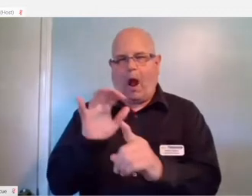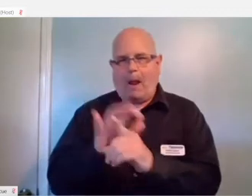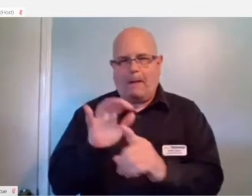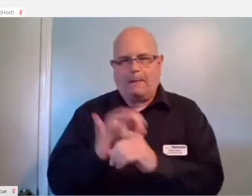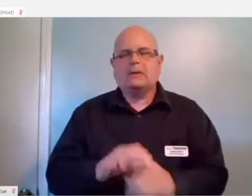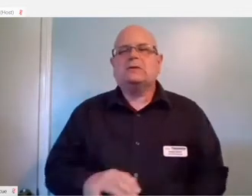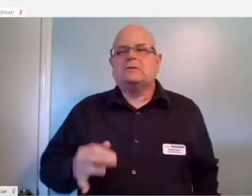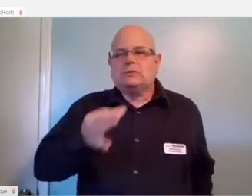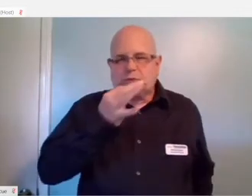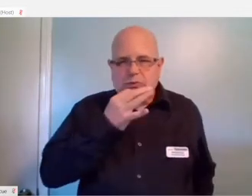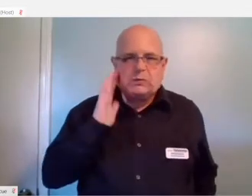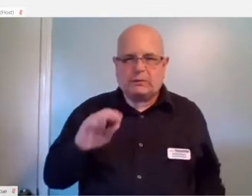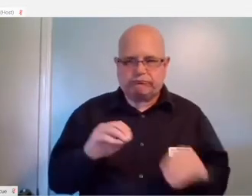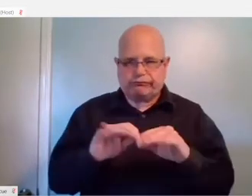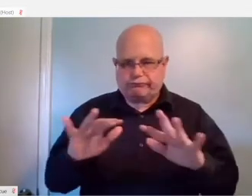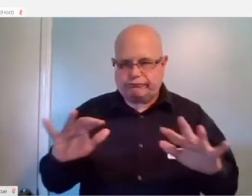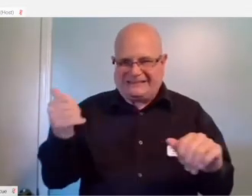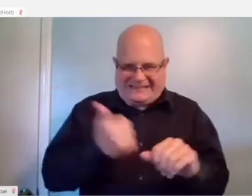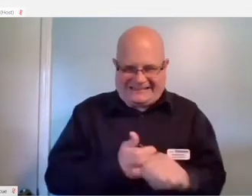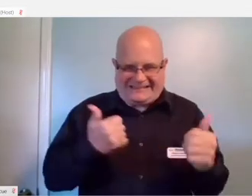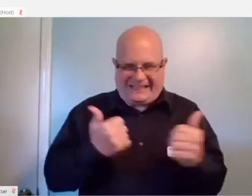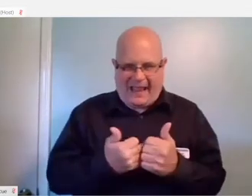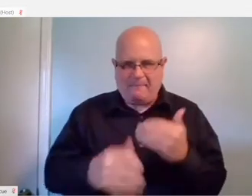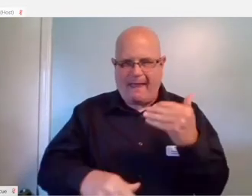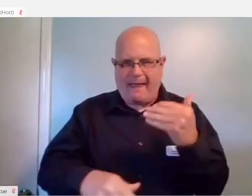so that every game will have this feature.